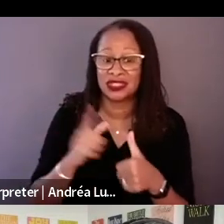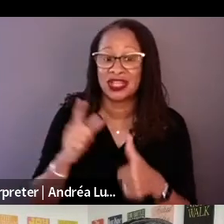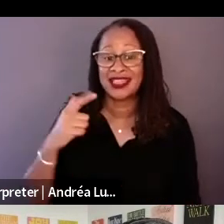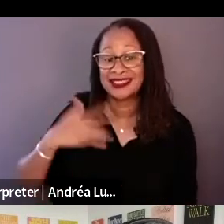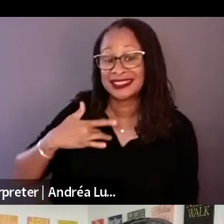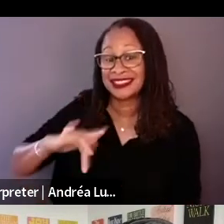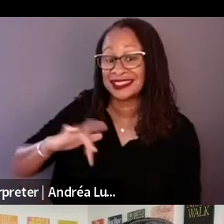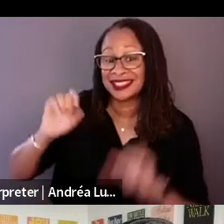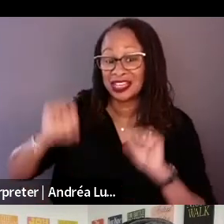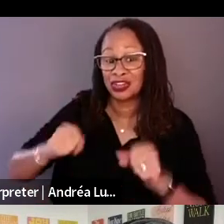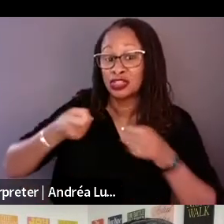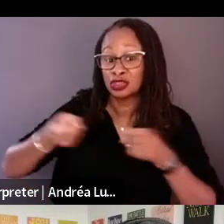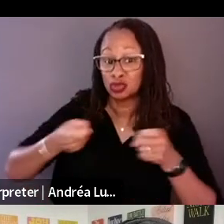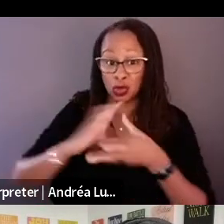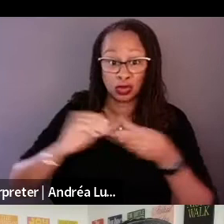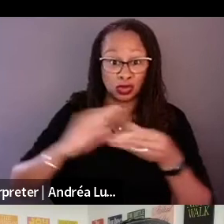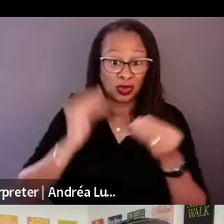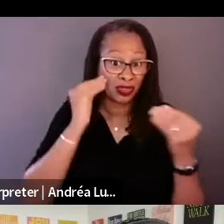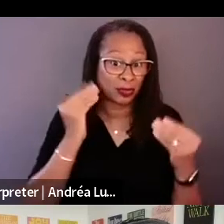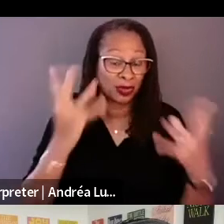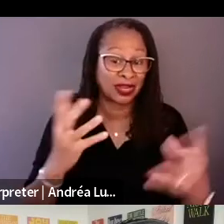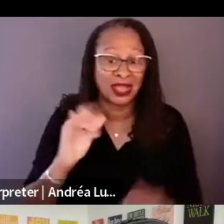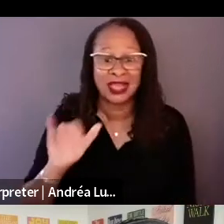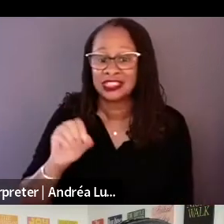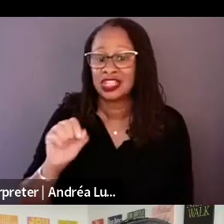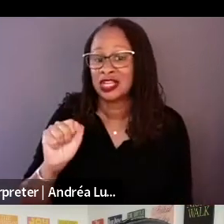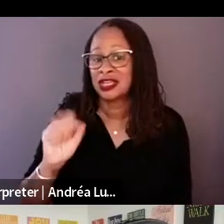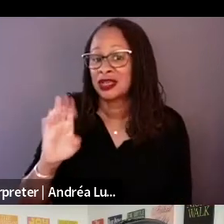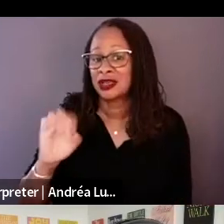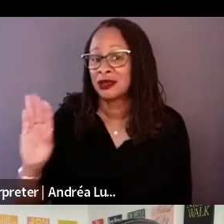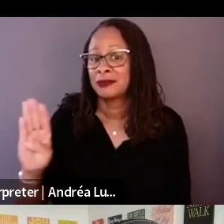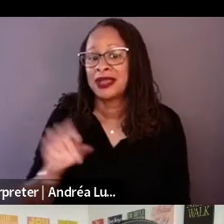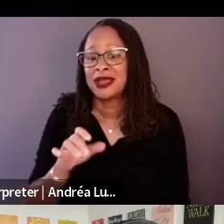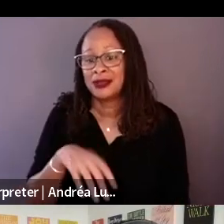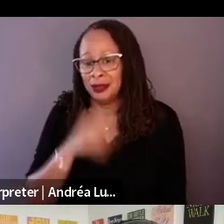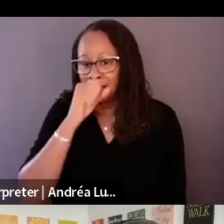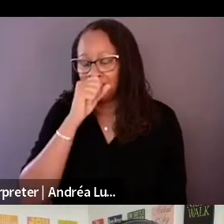about how the first interactions were with Richard, and how you made him feel comfortable as well.